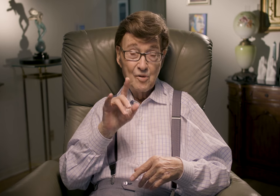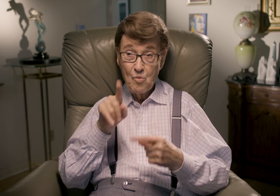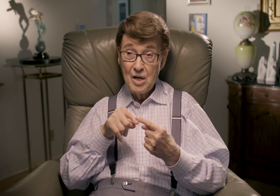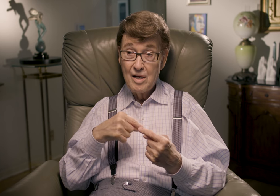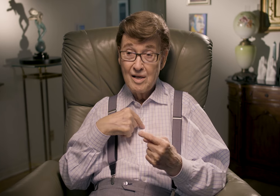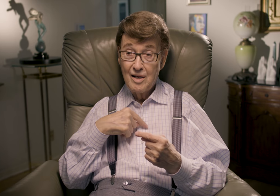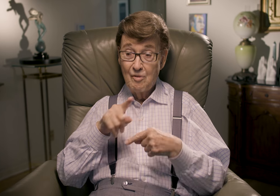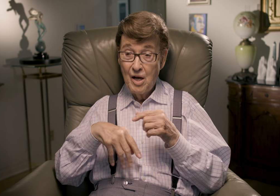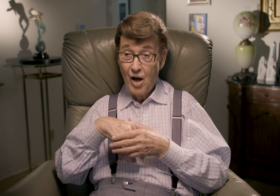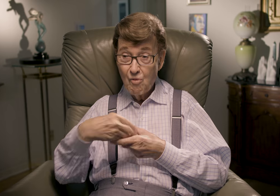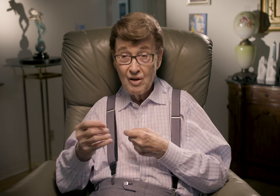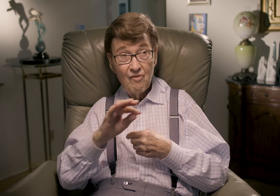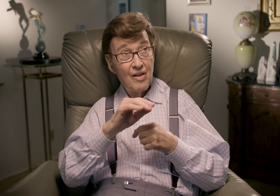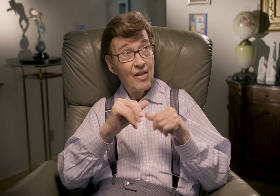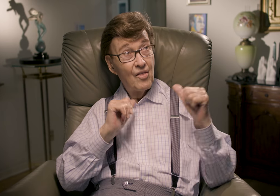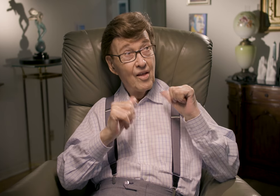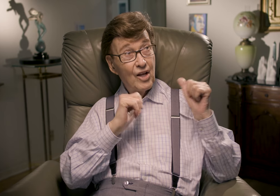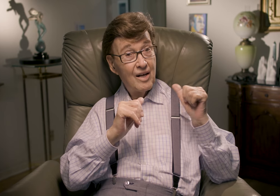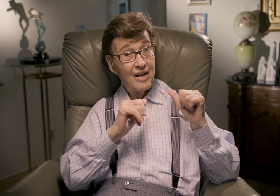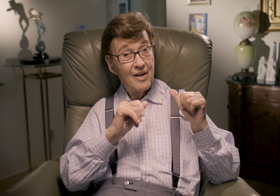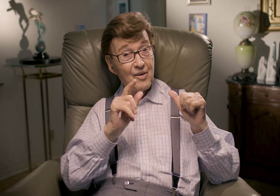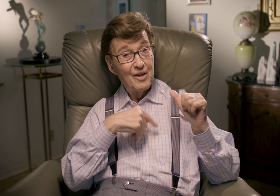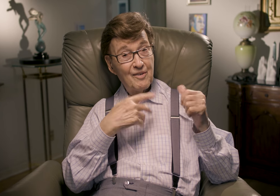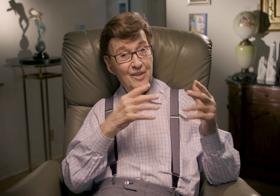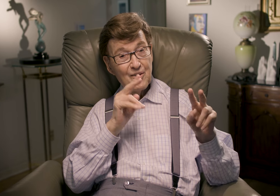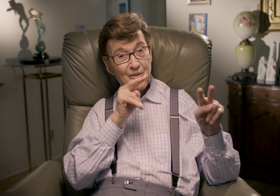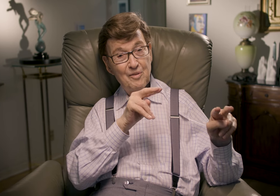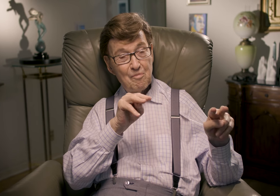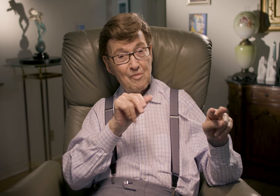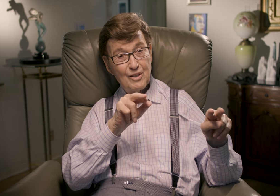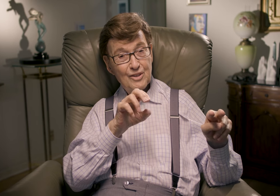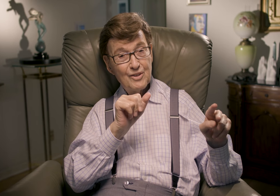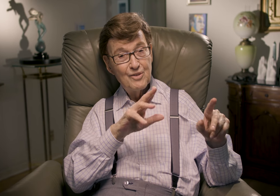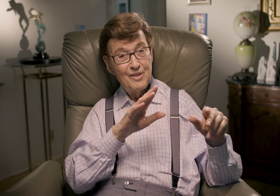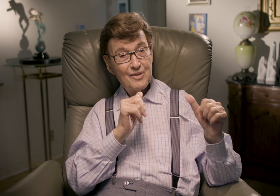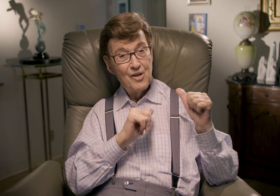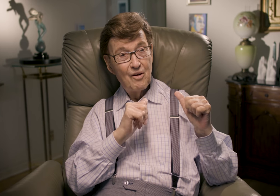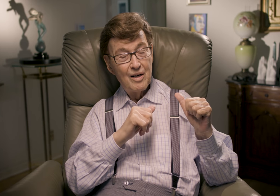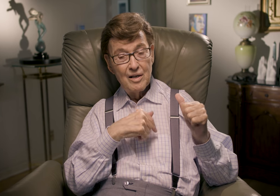When I came out of that theater house where I watched Marceau's show,